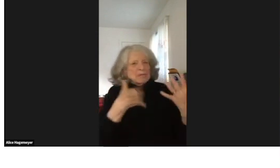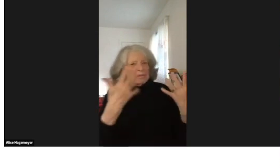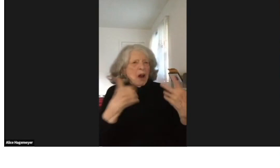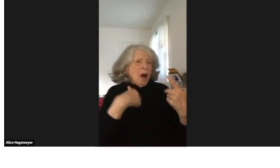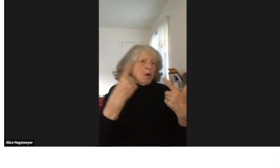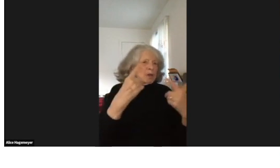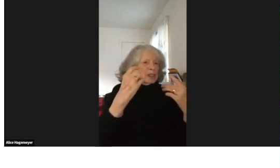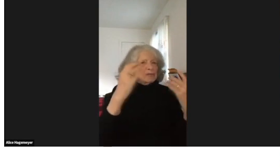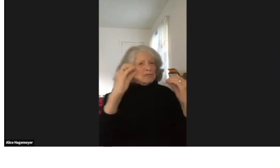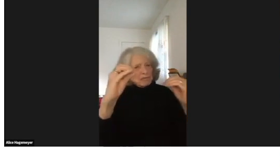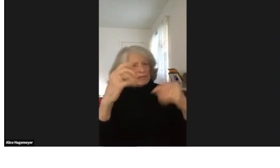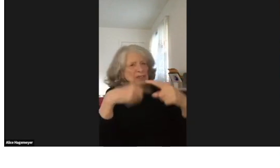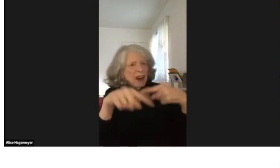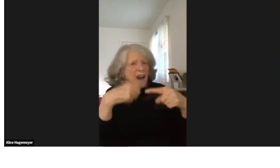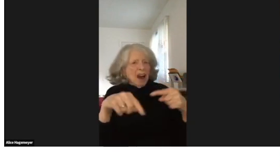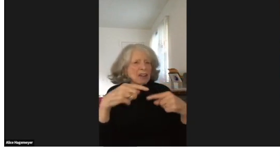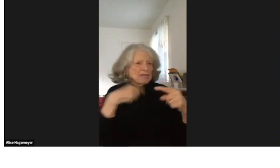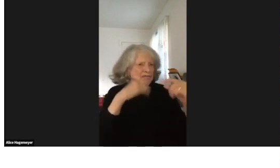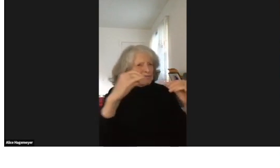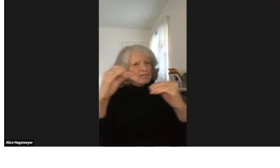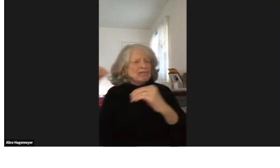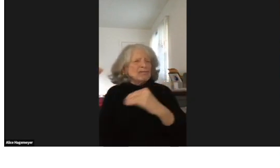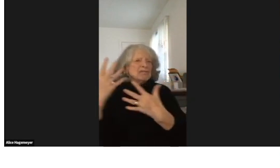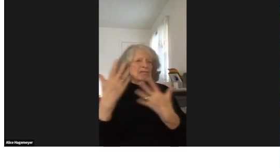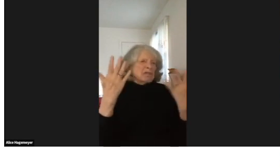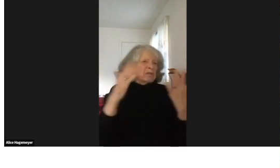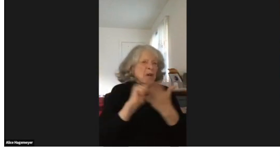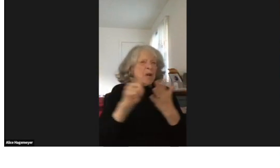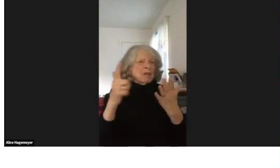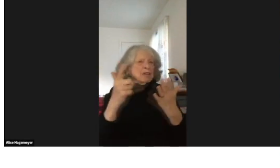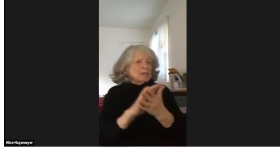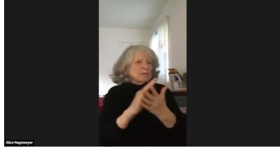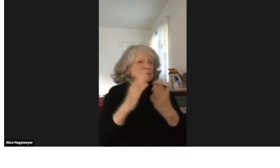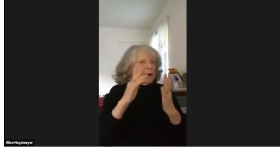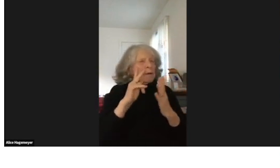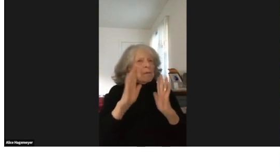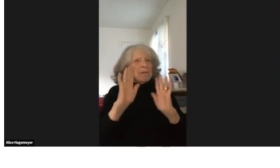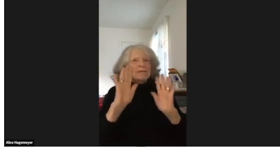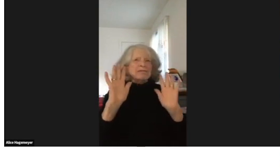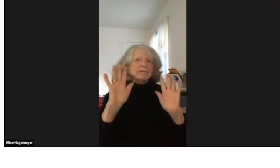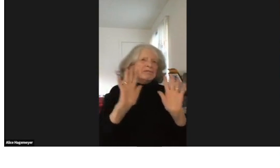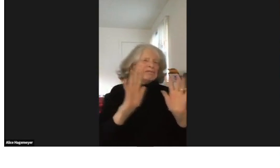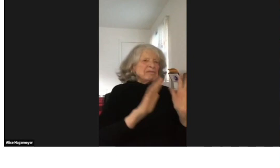I know how to get along in the hearing world even though hearing people do not sign.